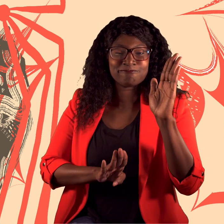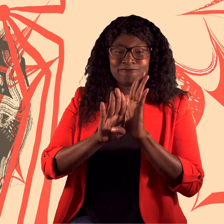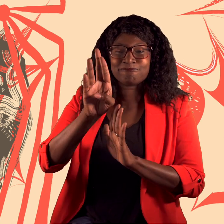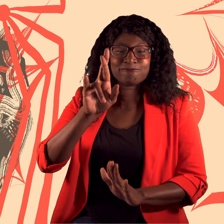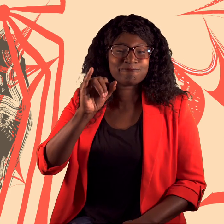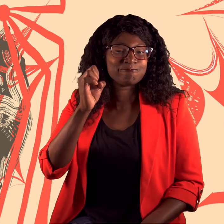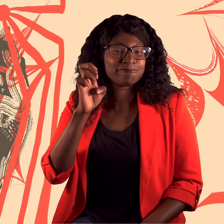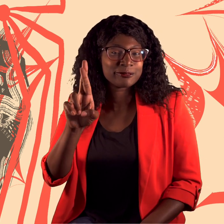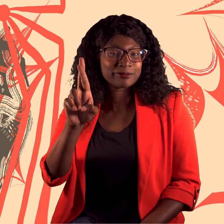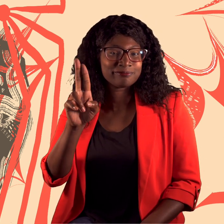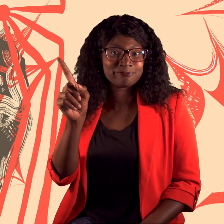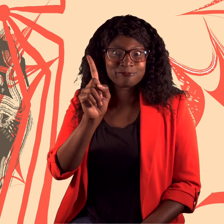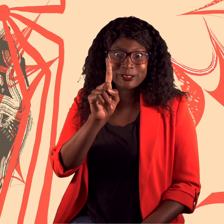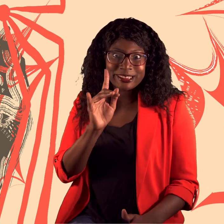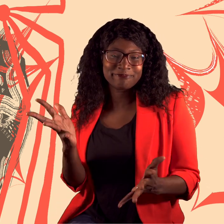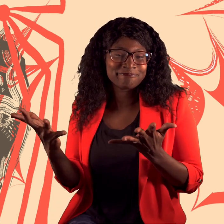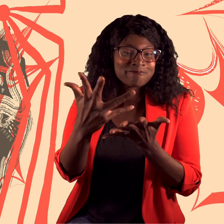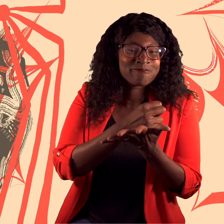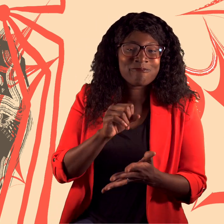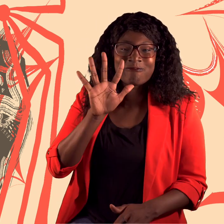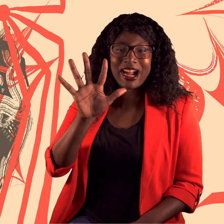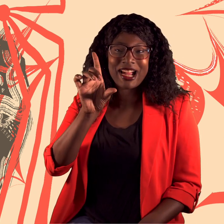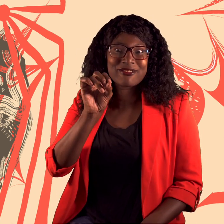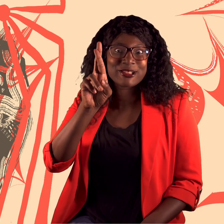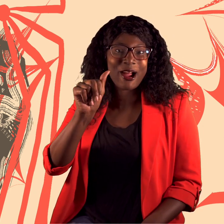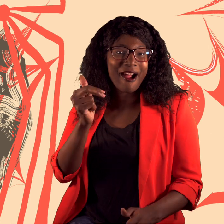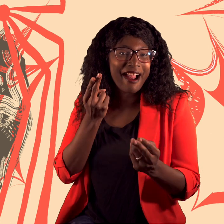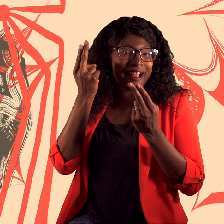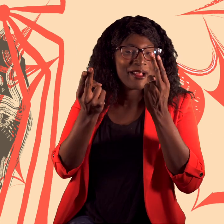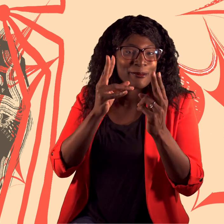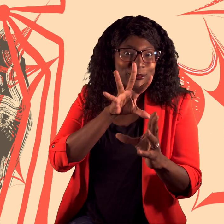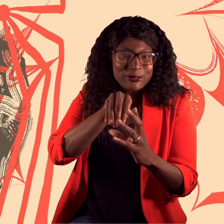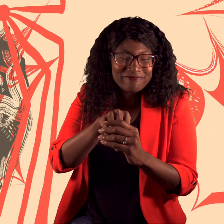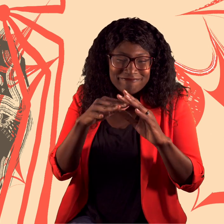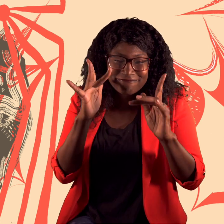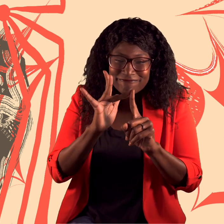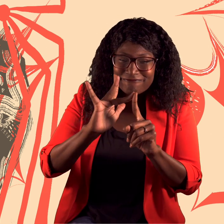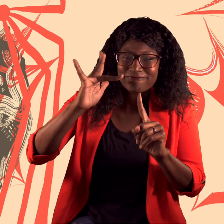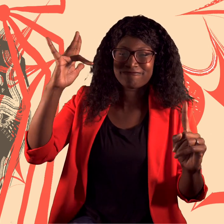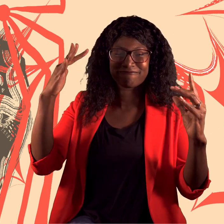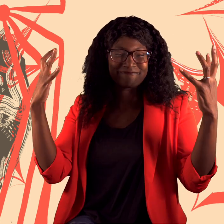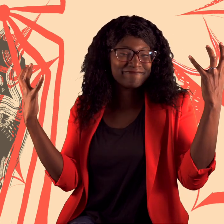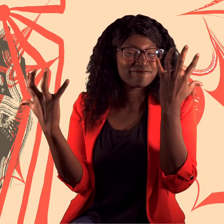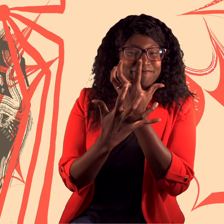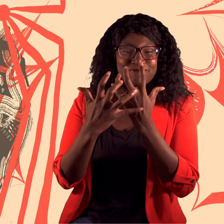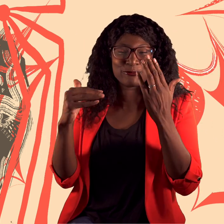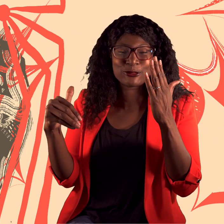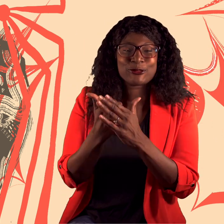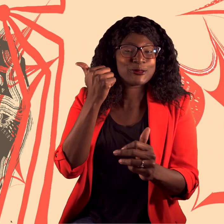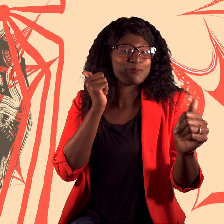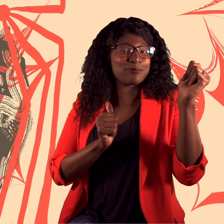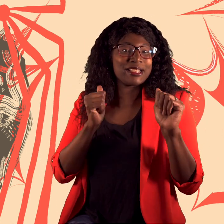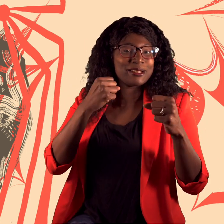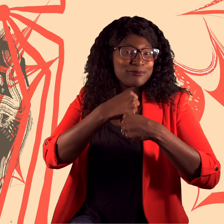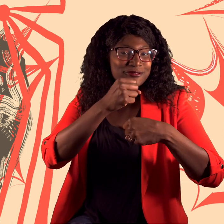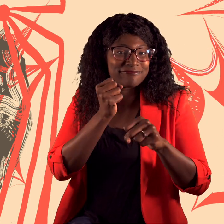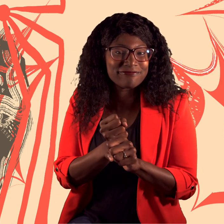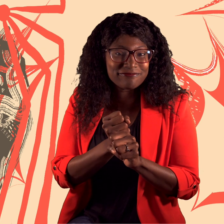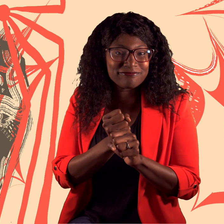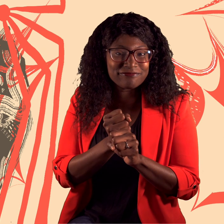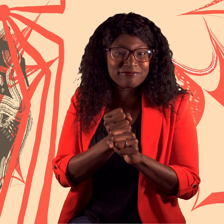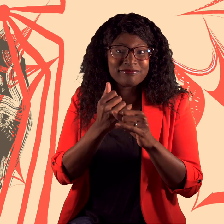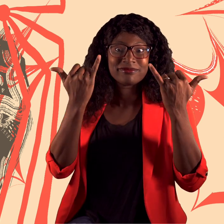(where it garnered five Dora nominations, including for outstanding production and outstanding new play),